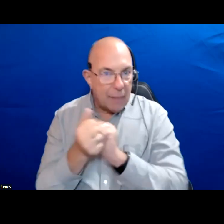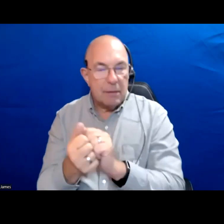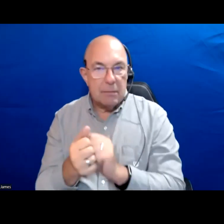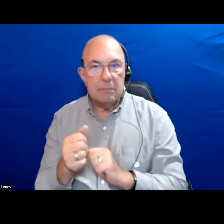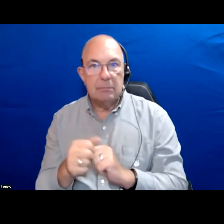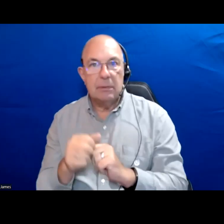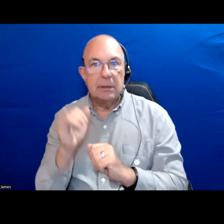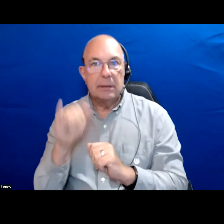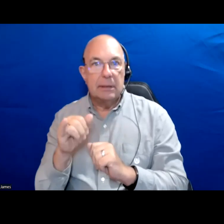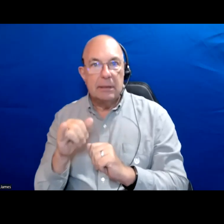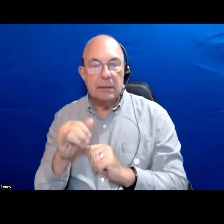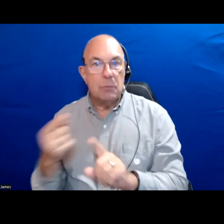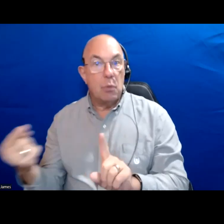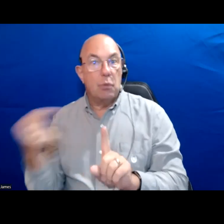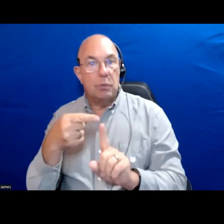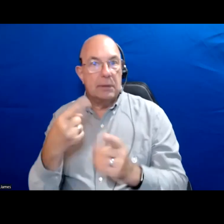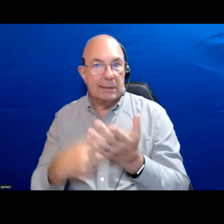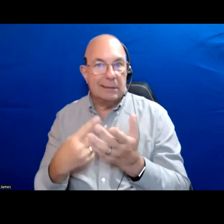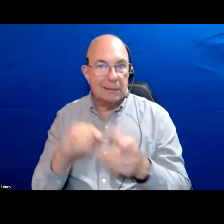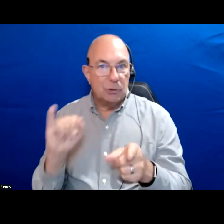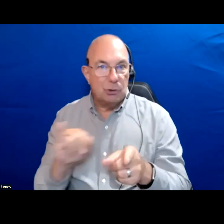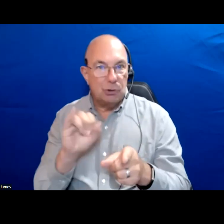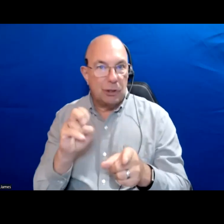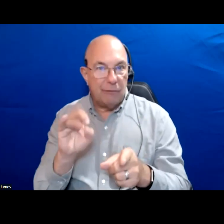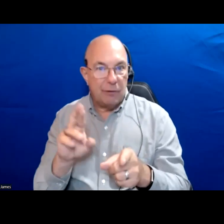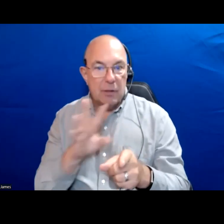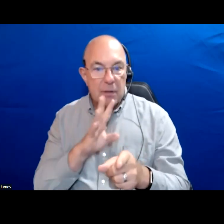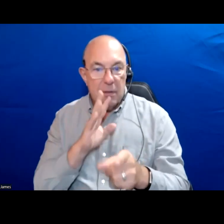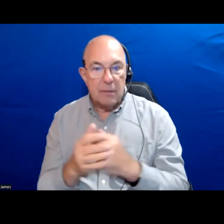back to the question that never responded to.